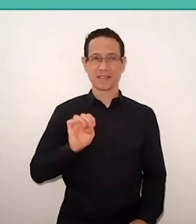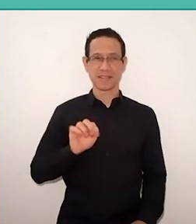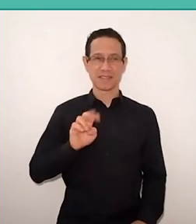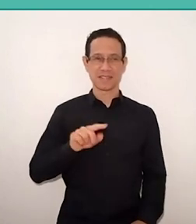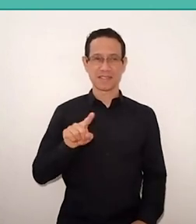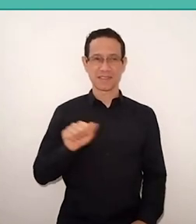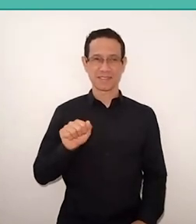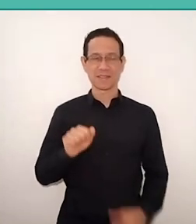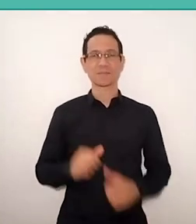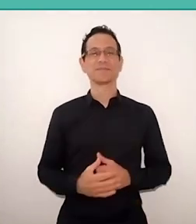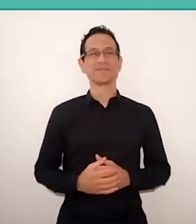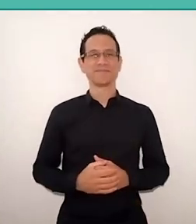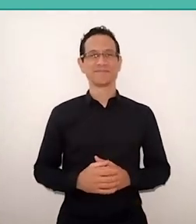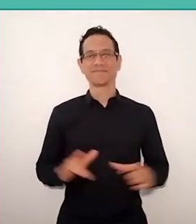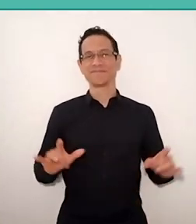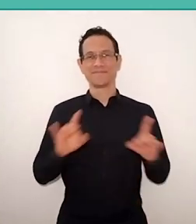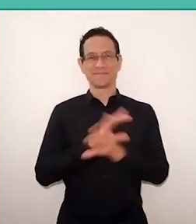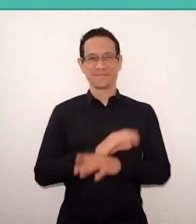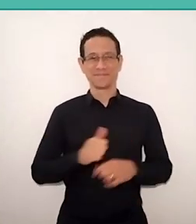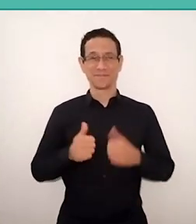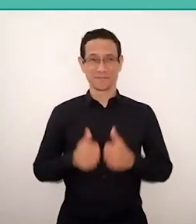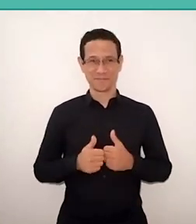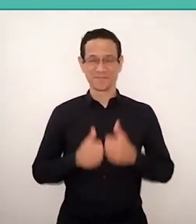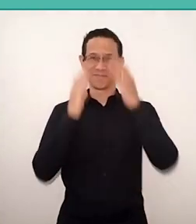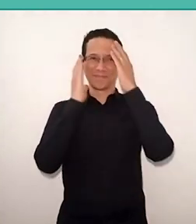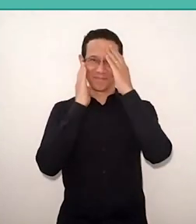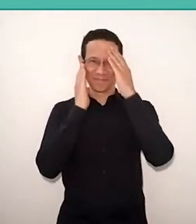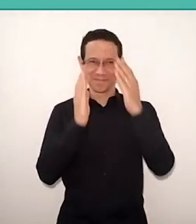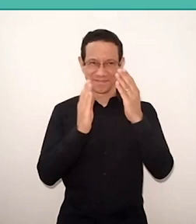So, we're done. Thank you so much for the opportunity